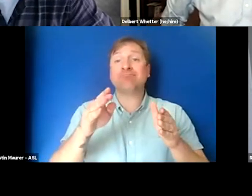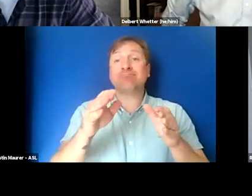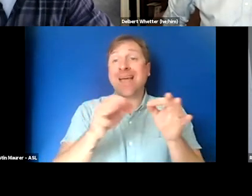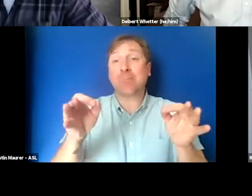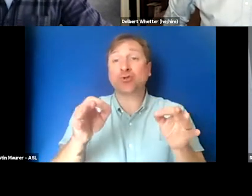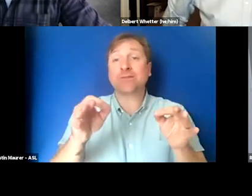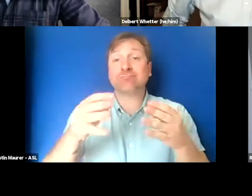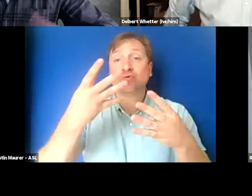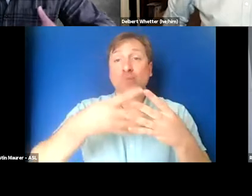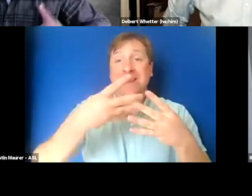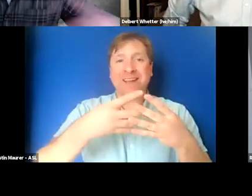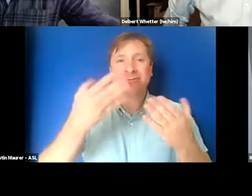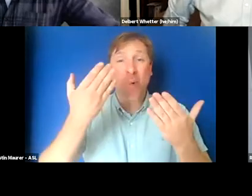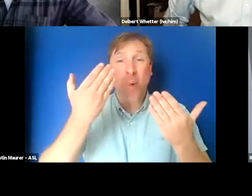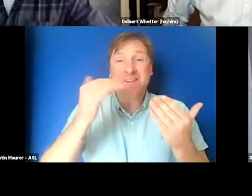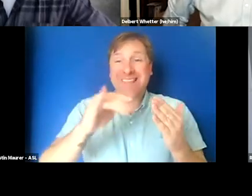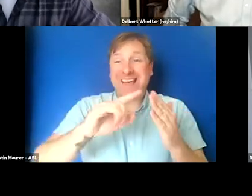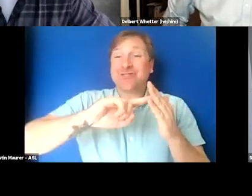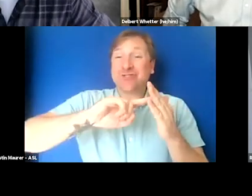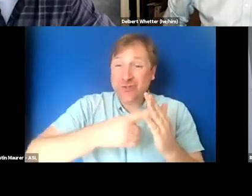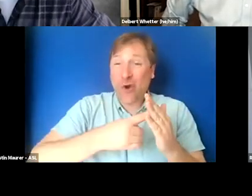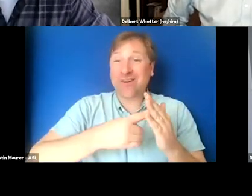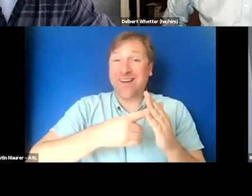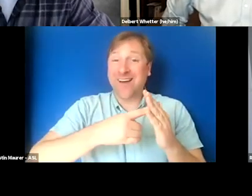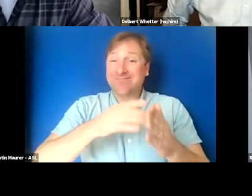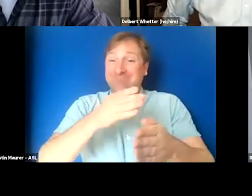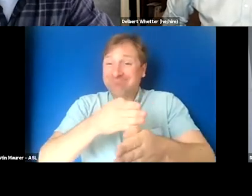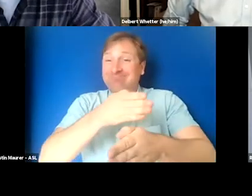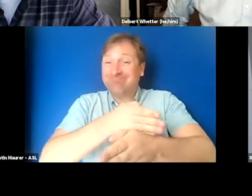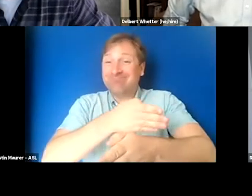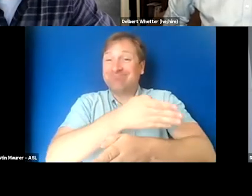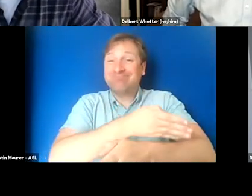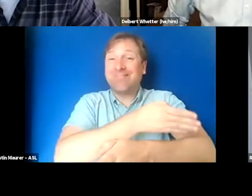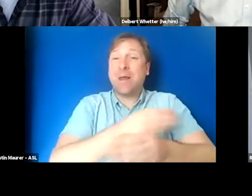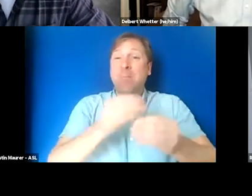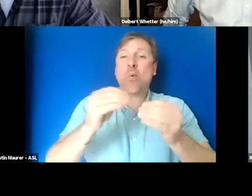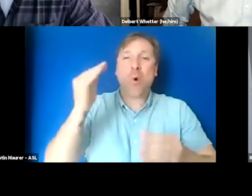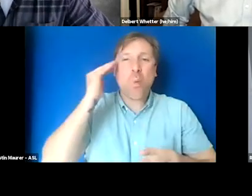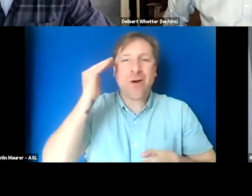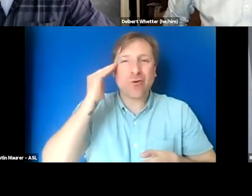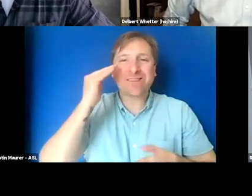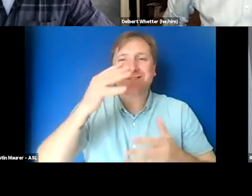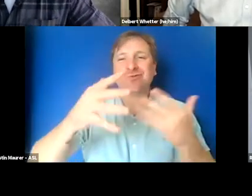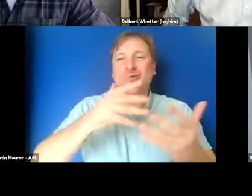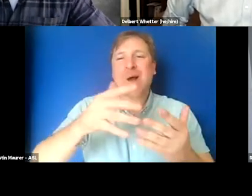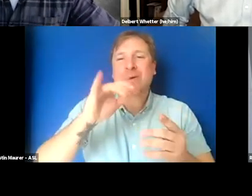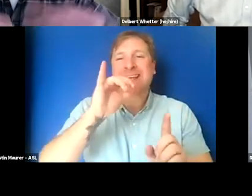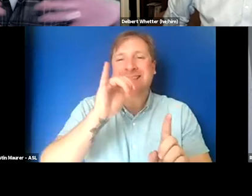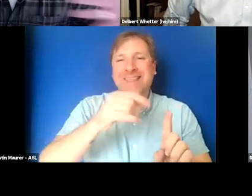So hopefully that is the beginning of a greater awareness around the importance of open captions and the importance